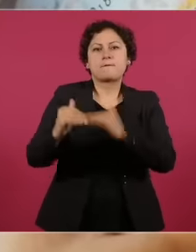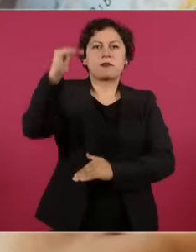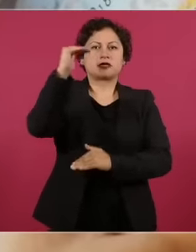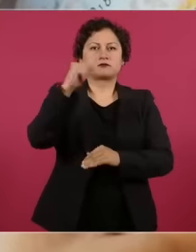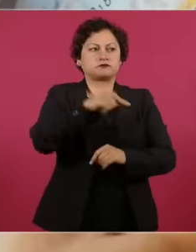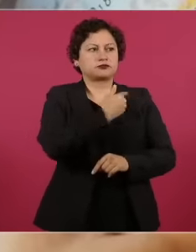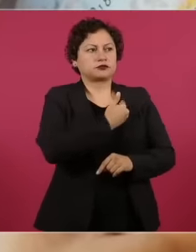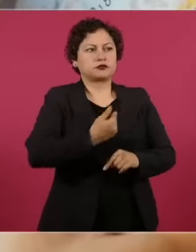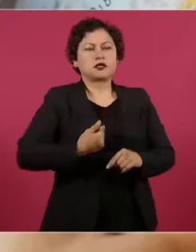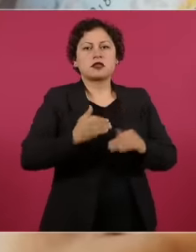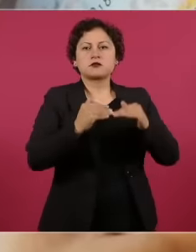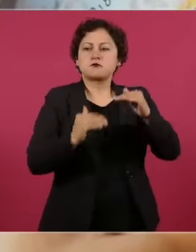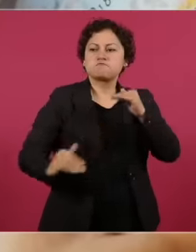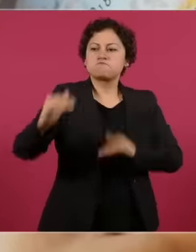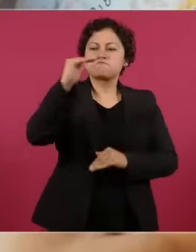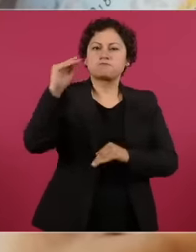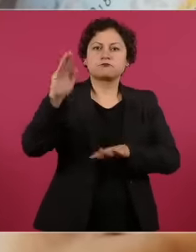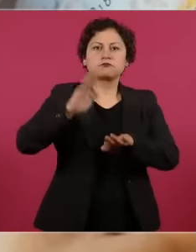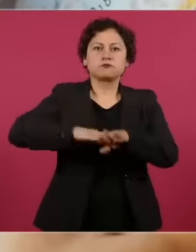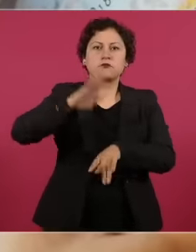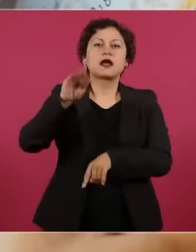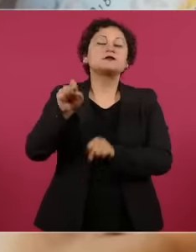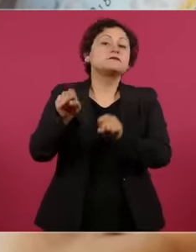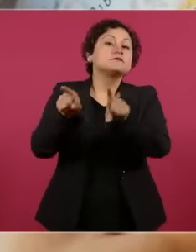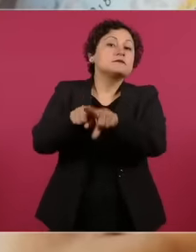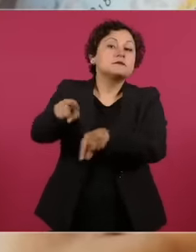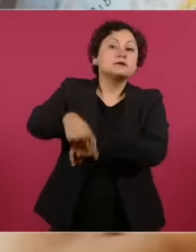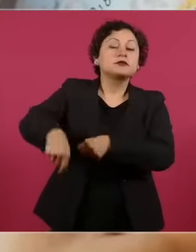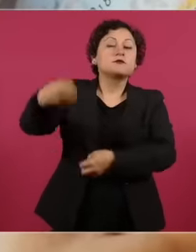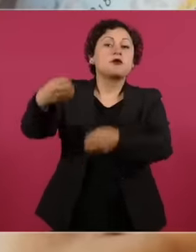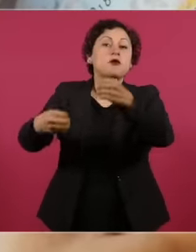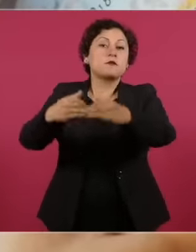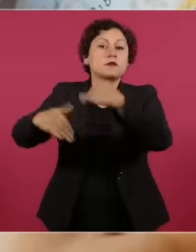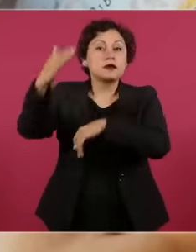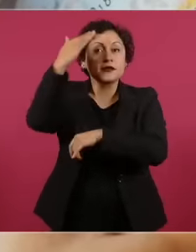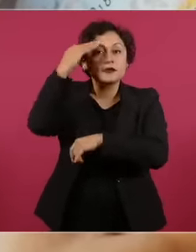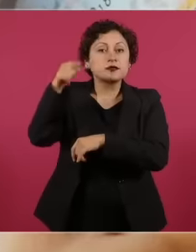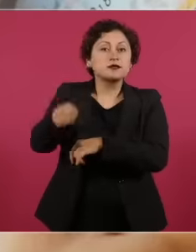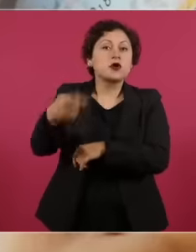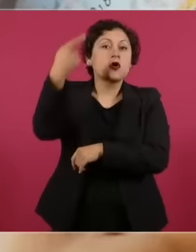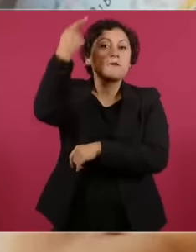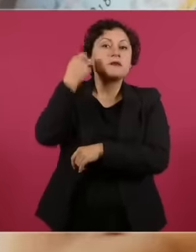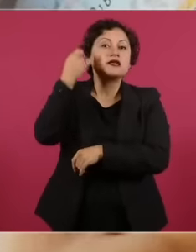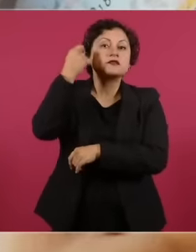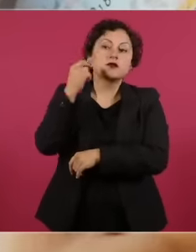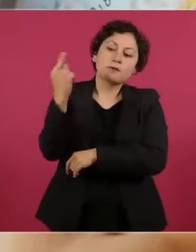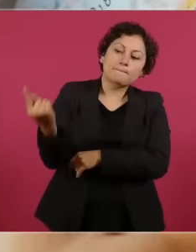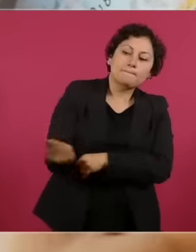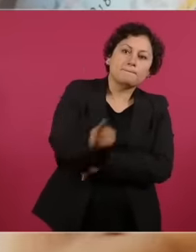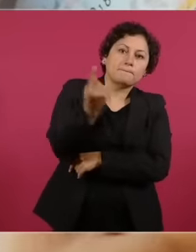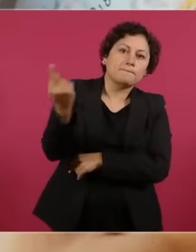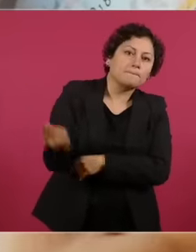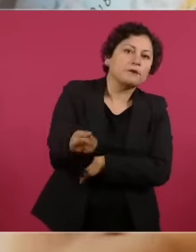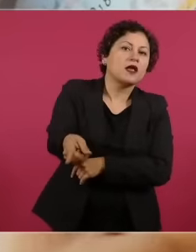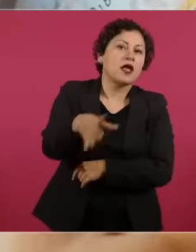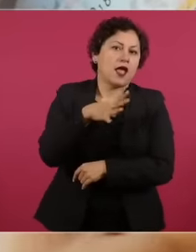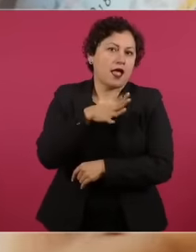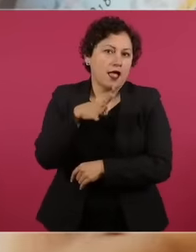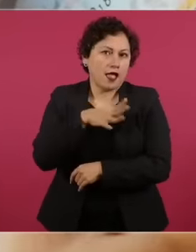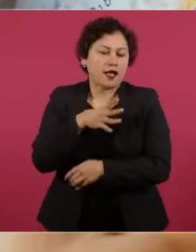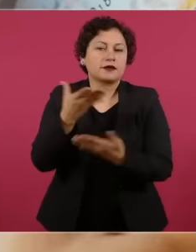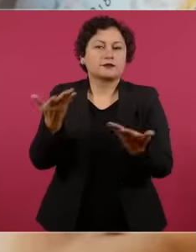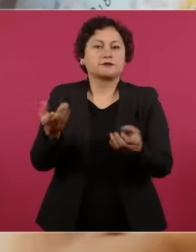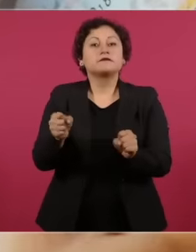ministers also receive a pension for life eh And finally there are these famous trusts